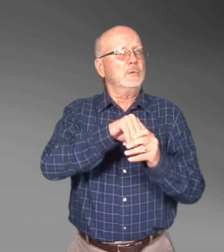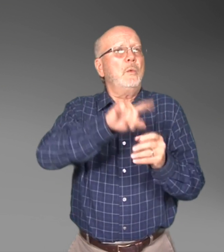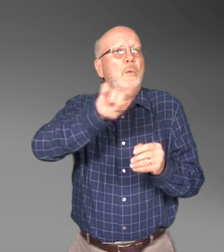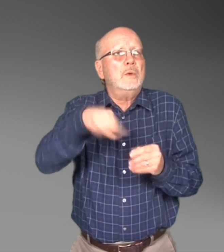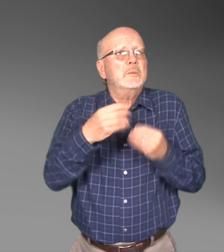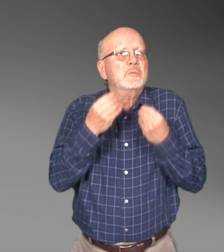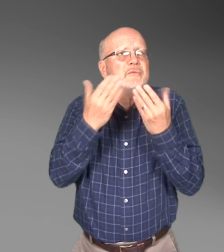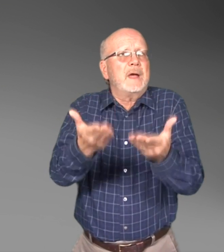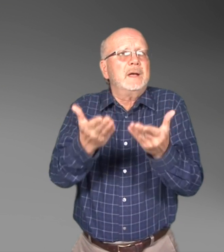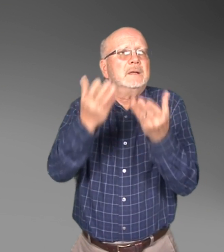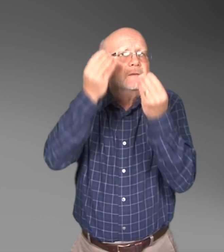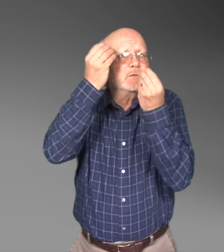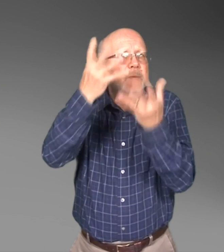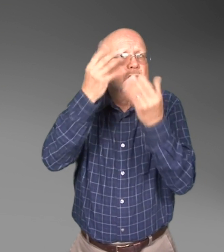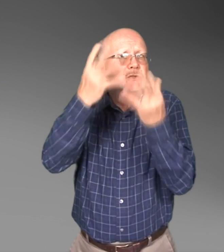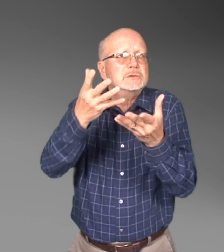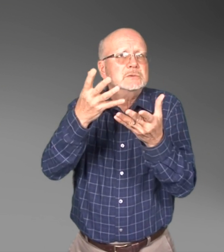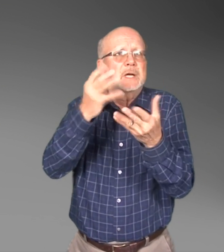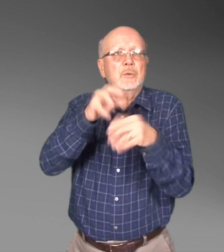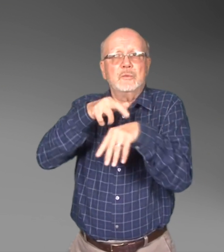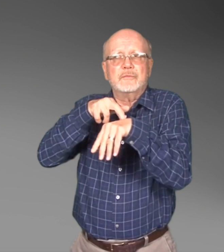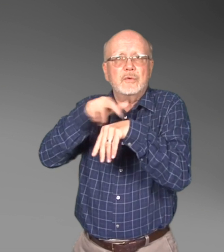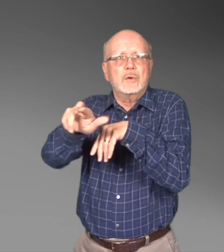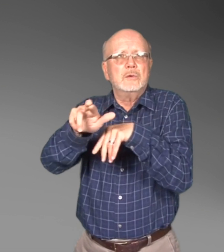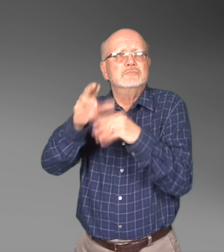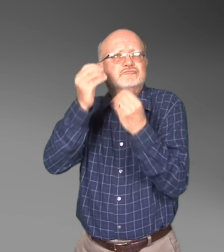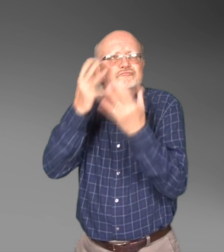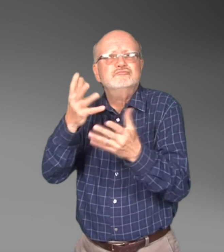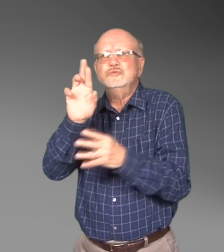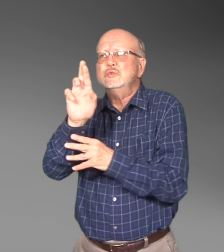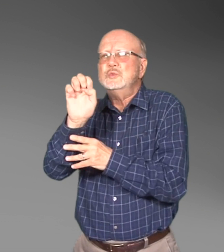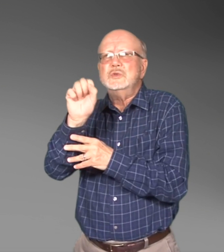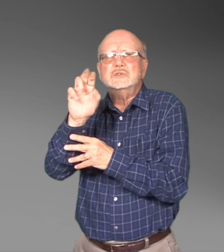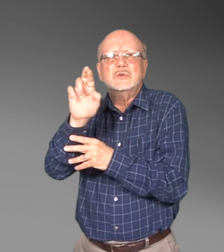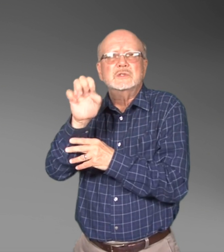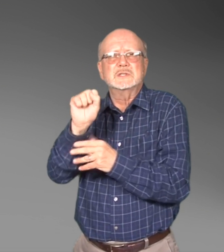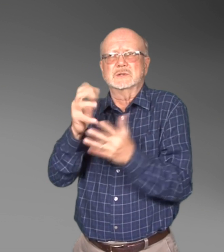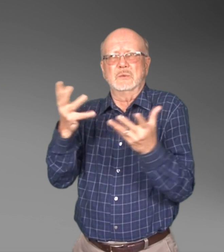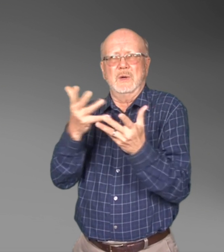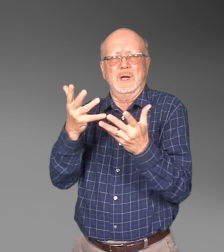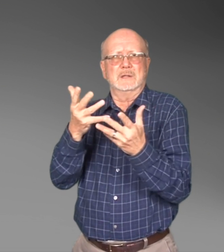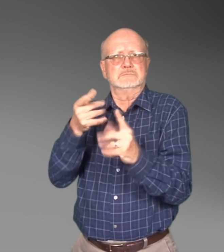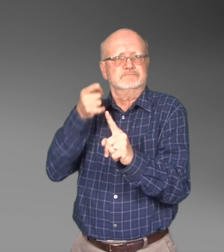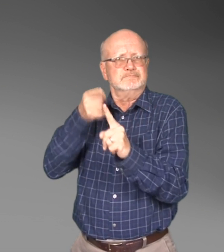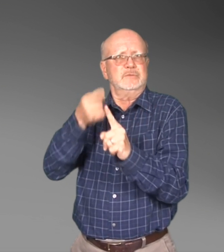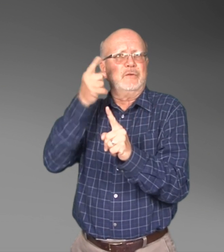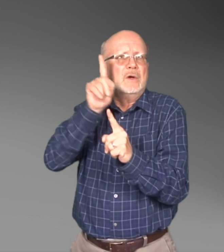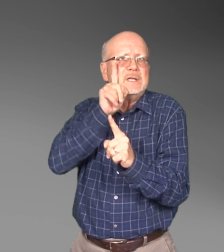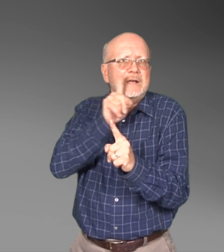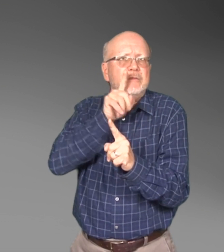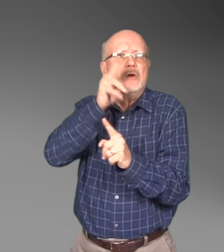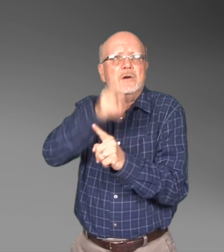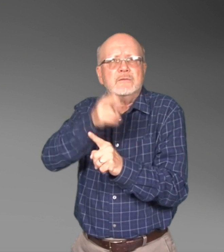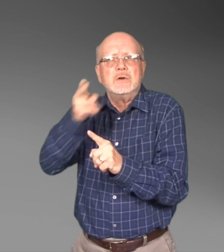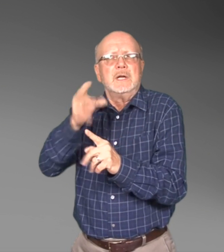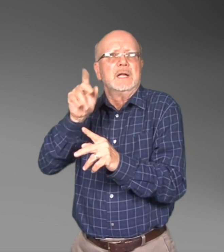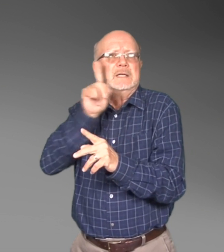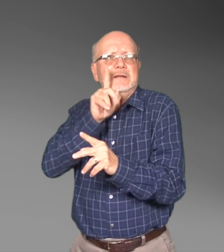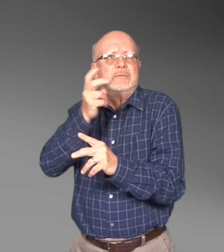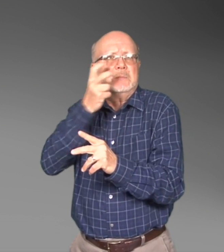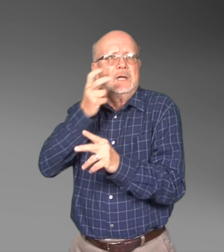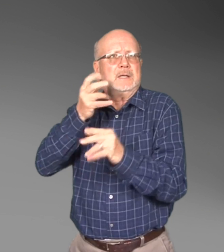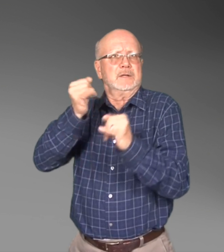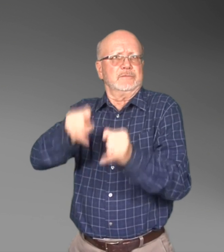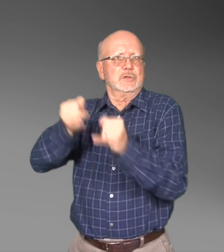providing information and referral not only to Deaf, Hard of Hearing, and Deaf-Blind individuals,